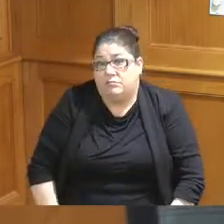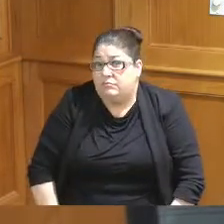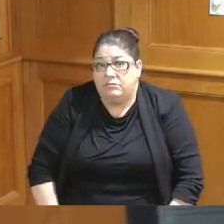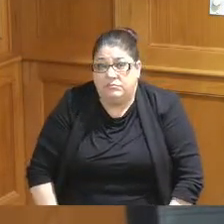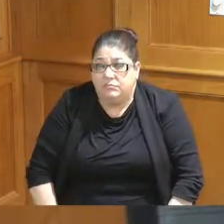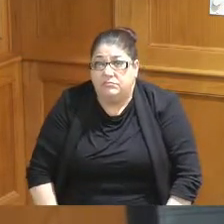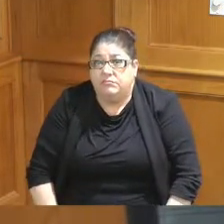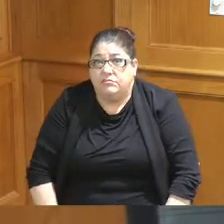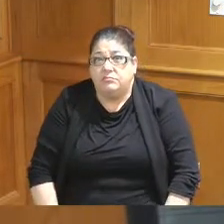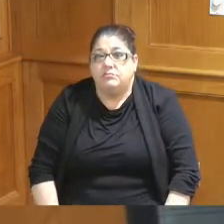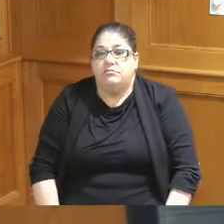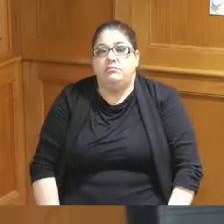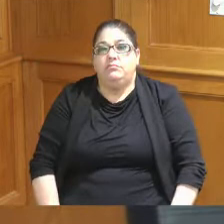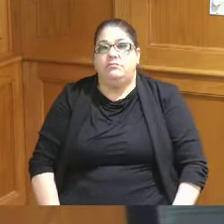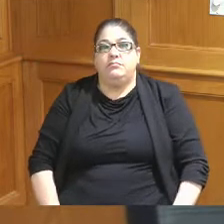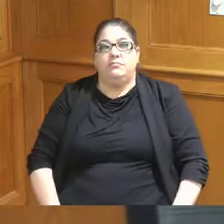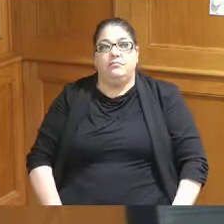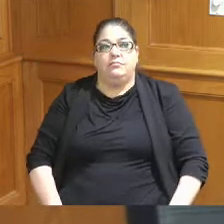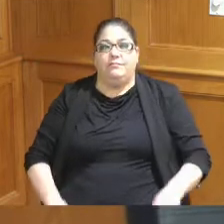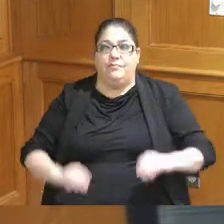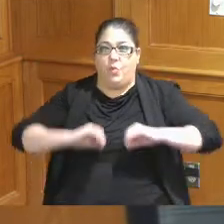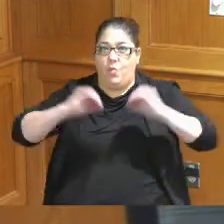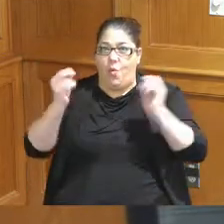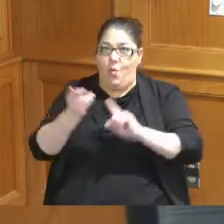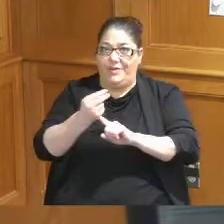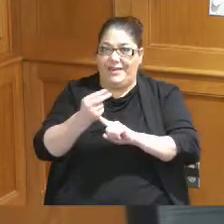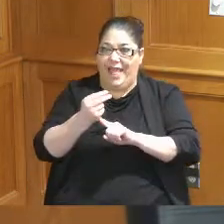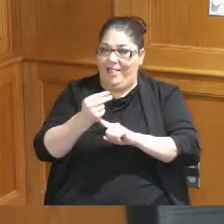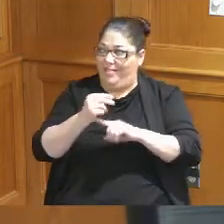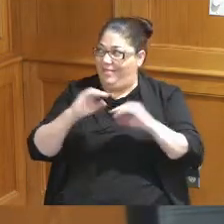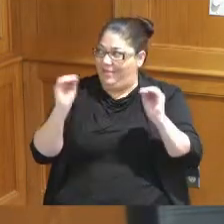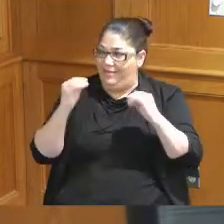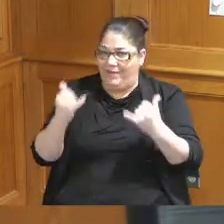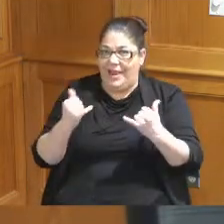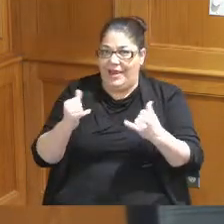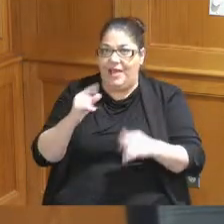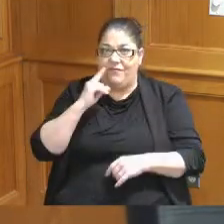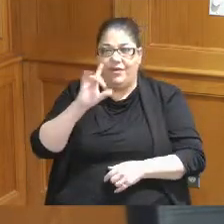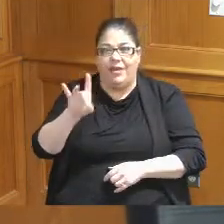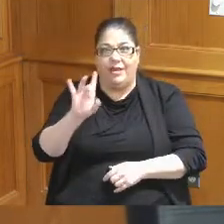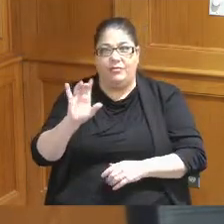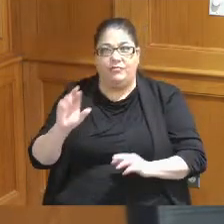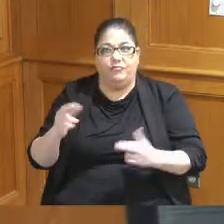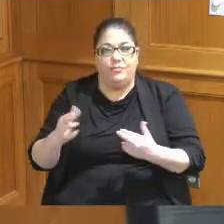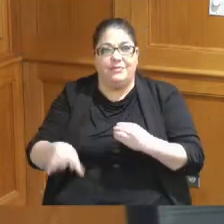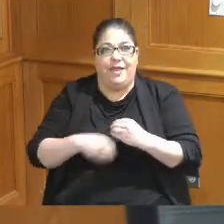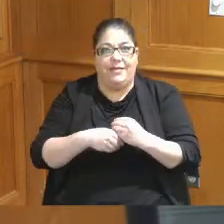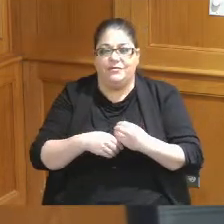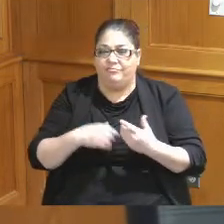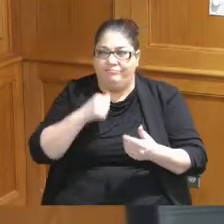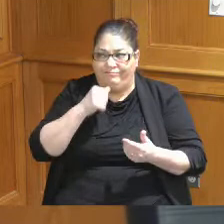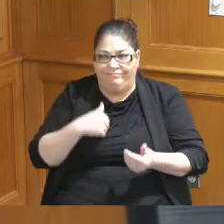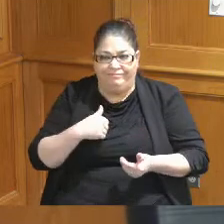and having no hotel that's committed right now to 800 rooms and I just think we're putting the cart